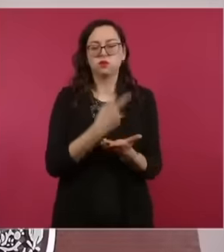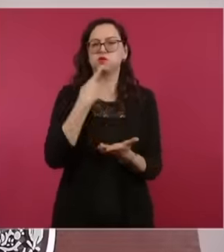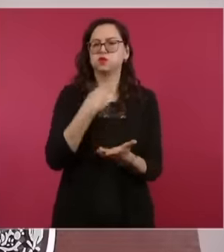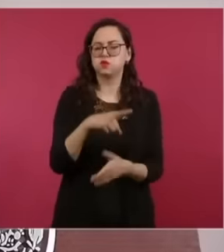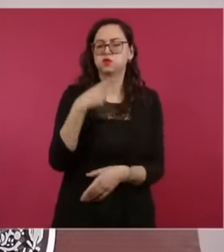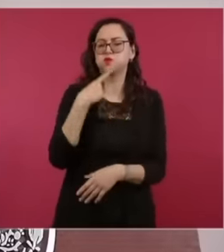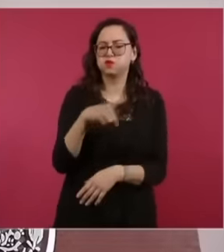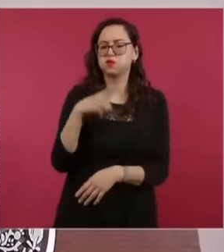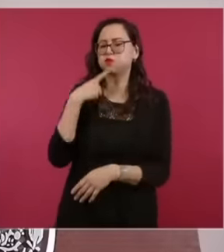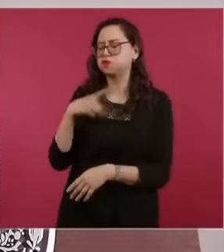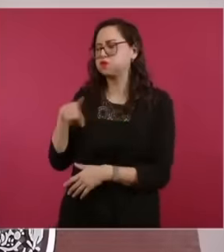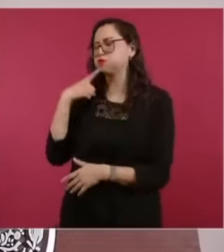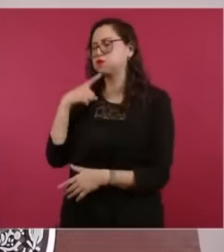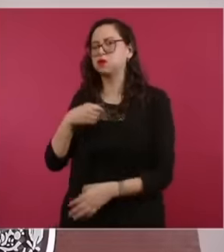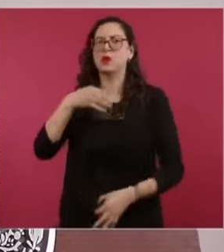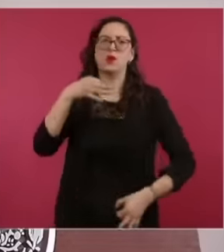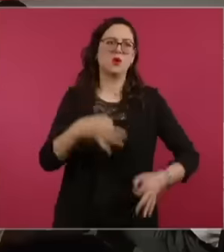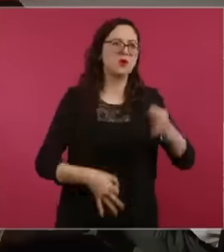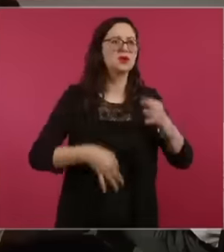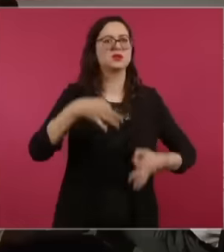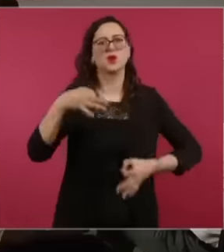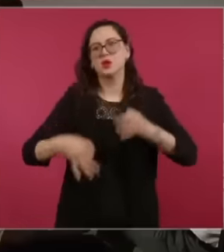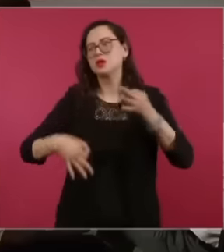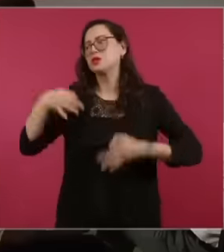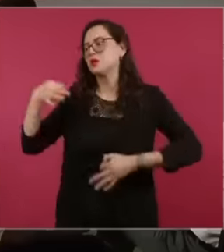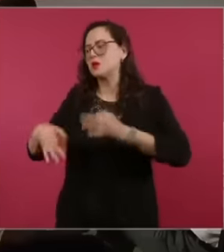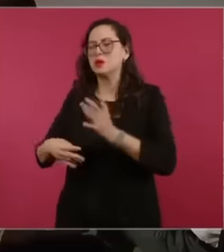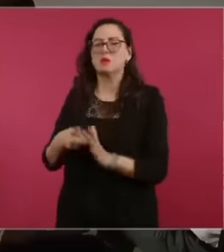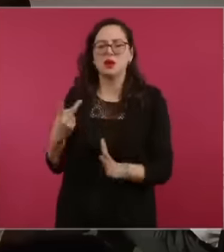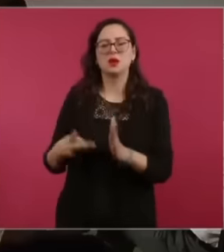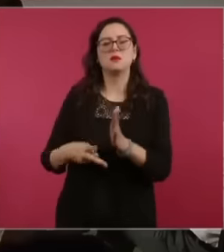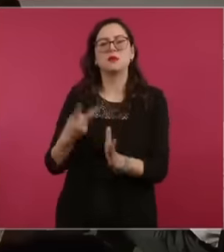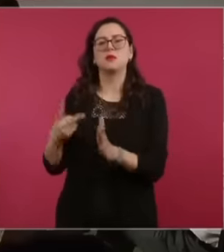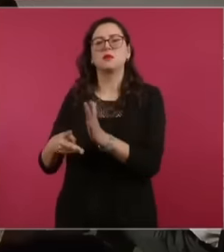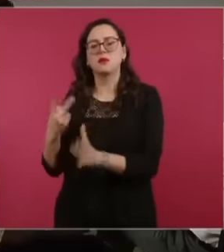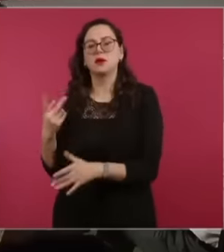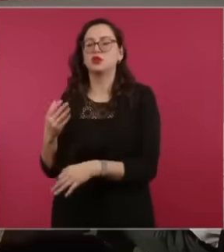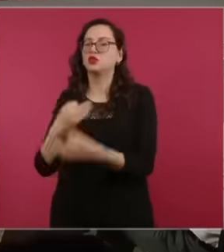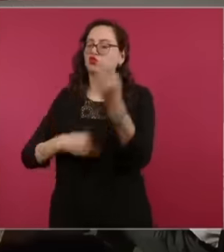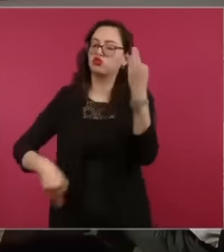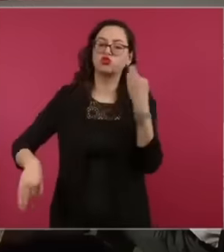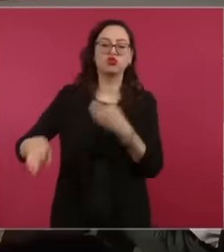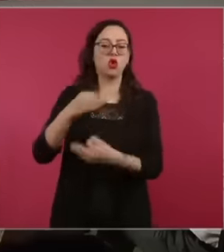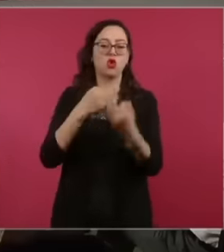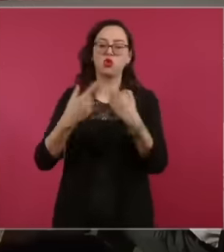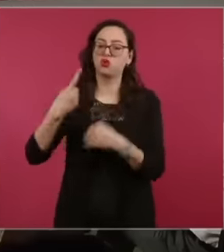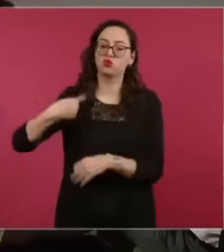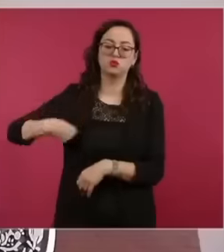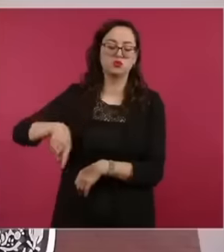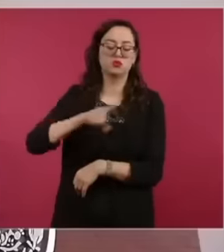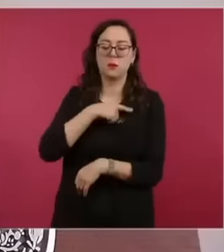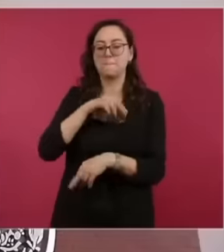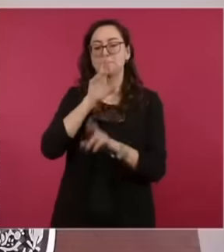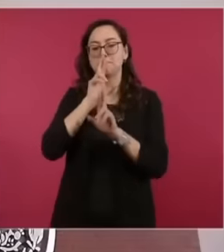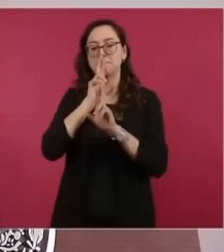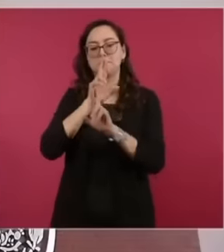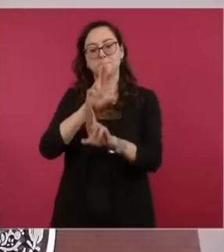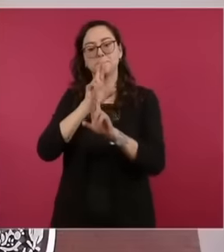the resources that are filed and in these cases the defense of